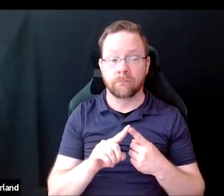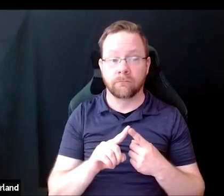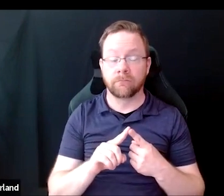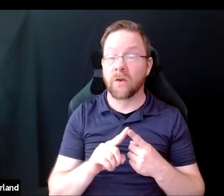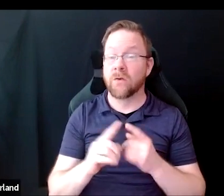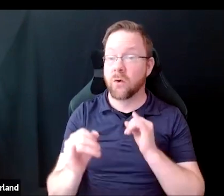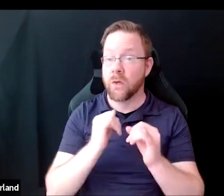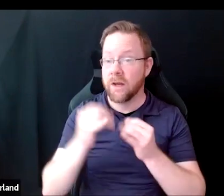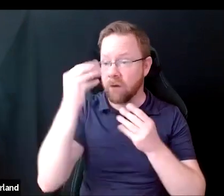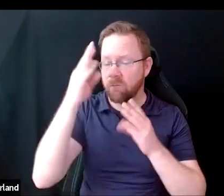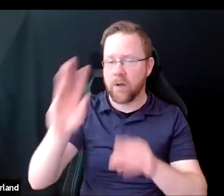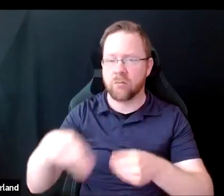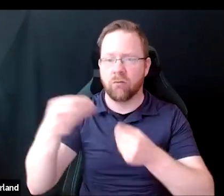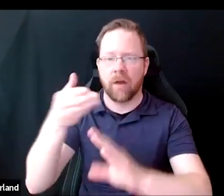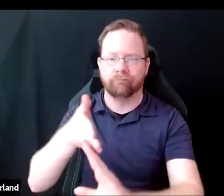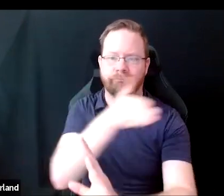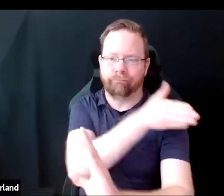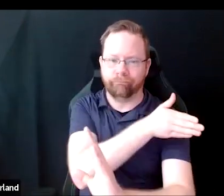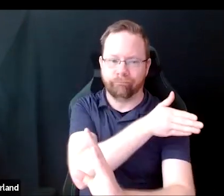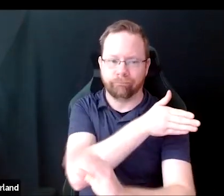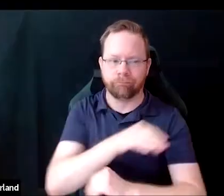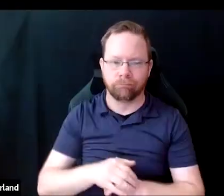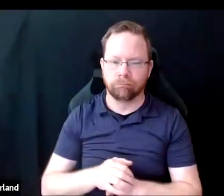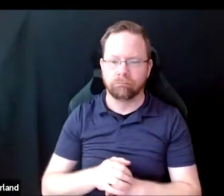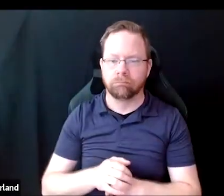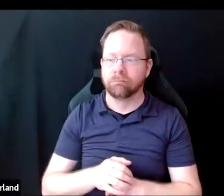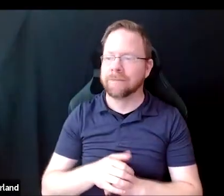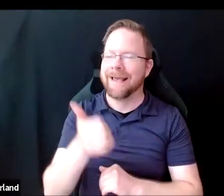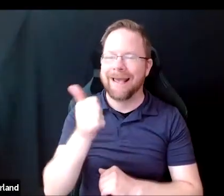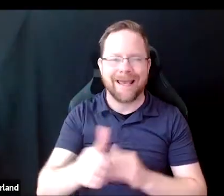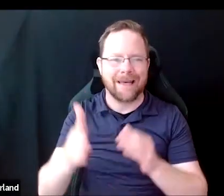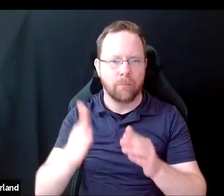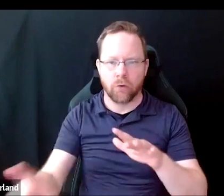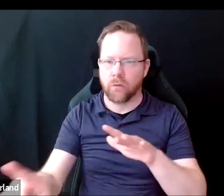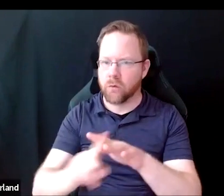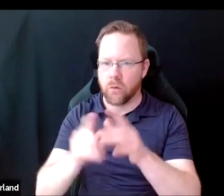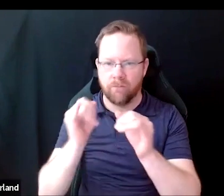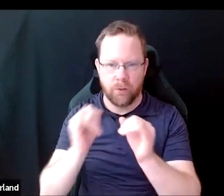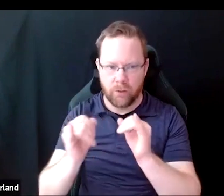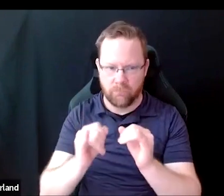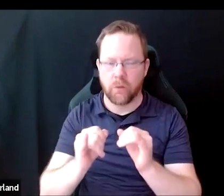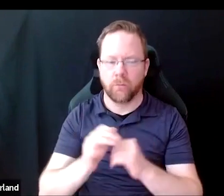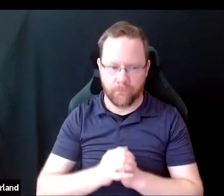about the interview in advance to all interviewees.